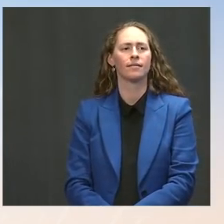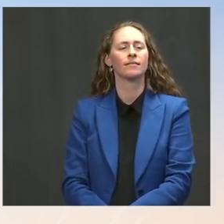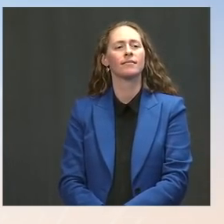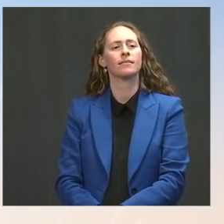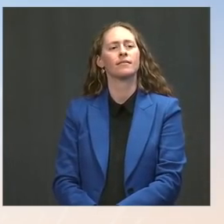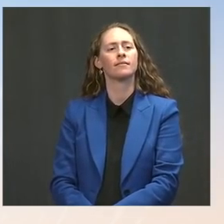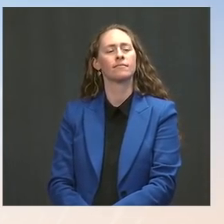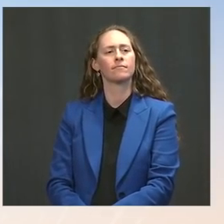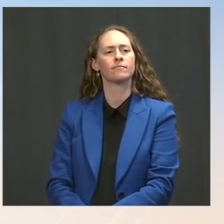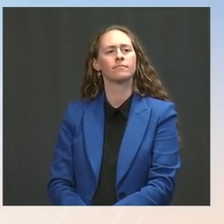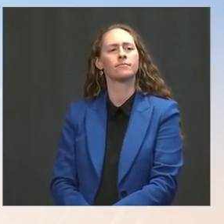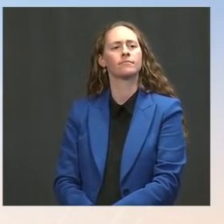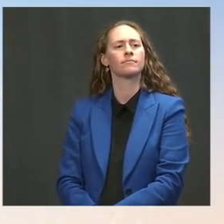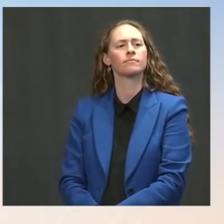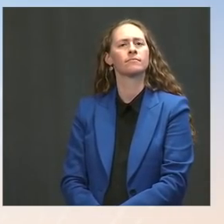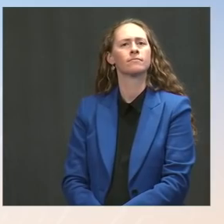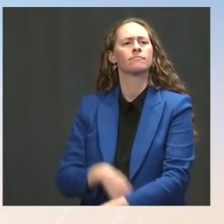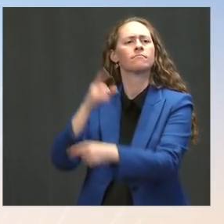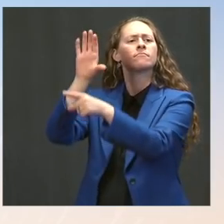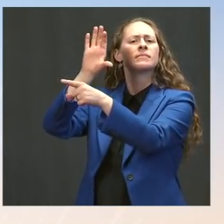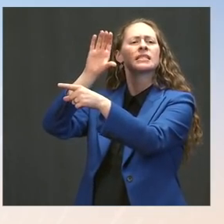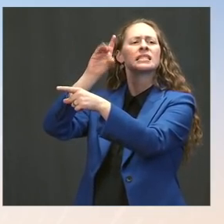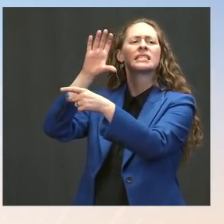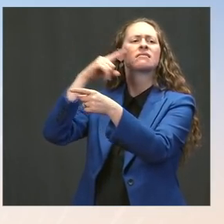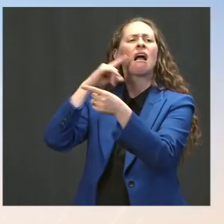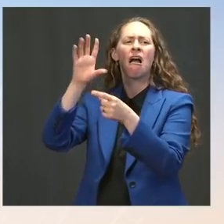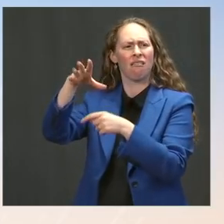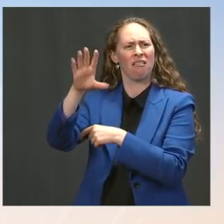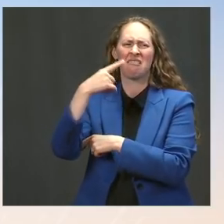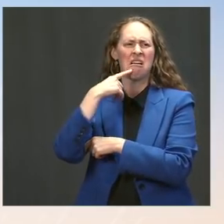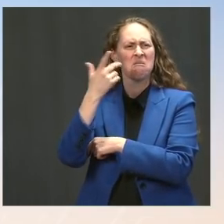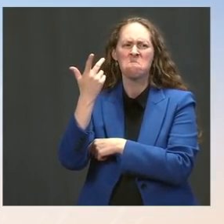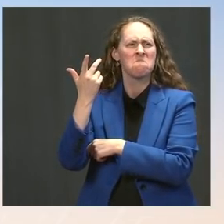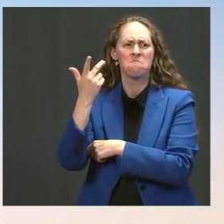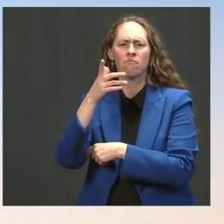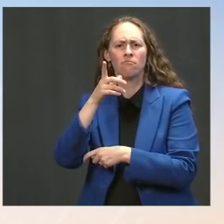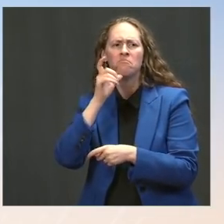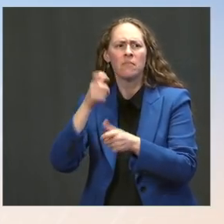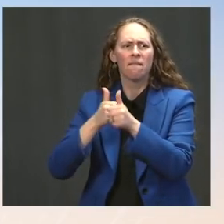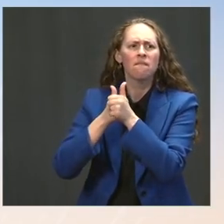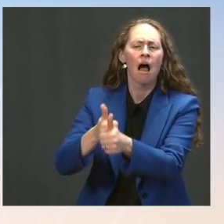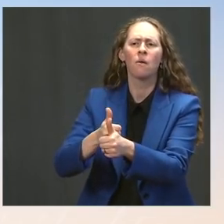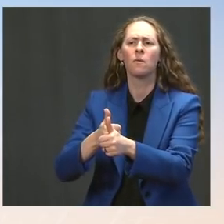Whose fault is that? Ms. Psaki: Well, I would say, first, what he was referring to is the fact that